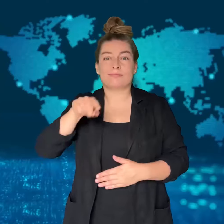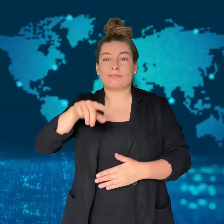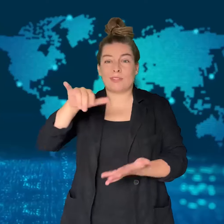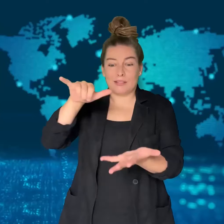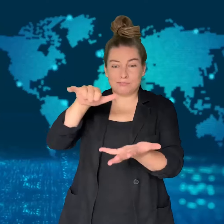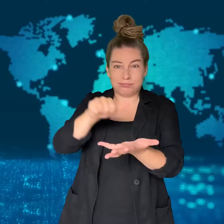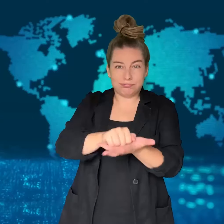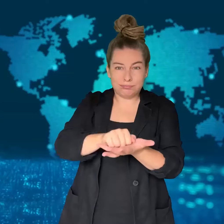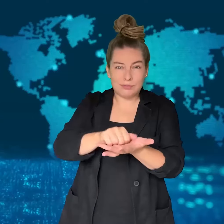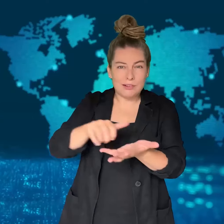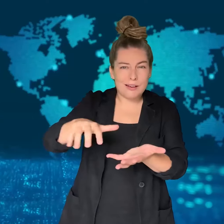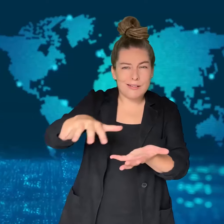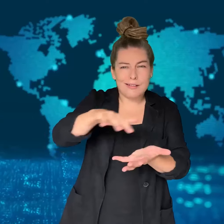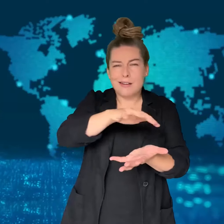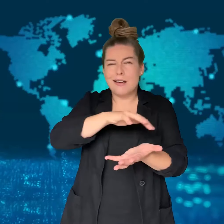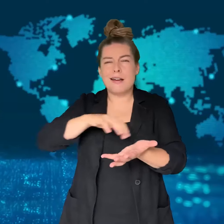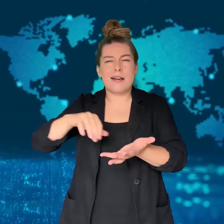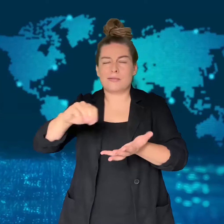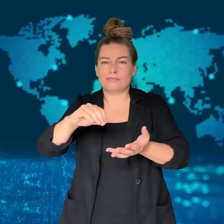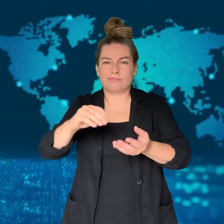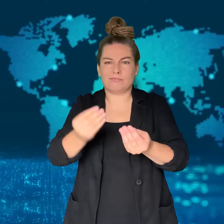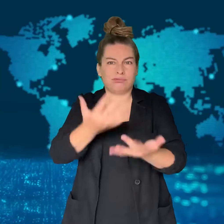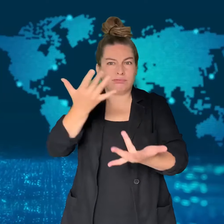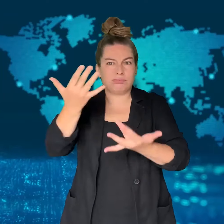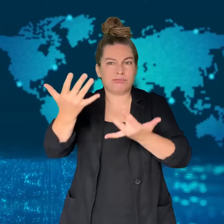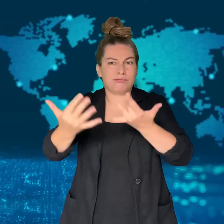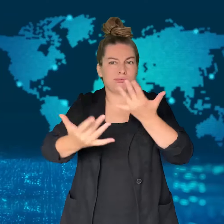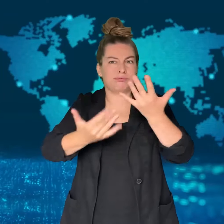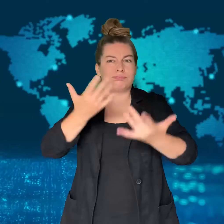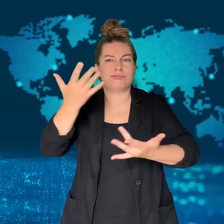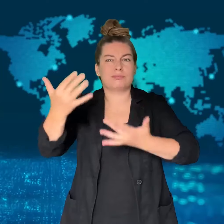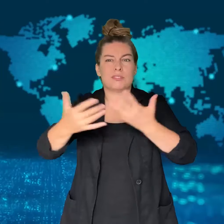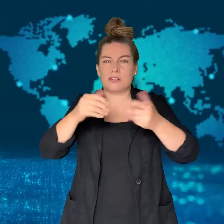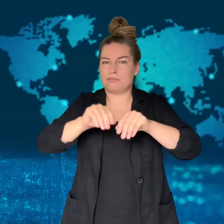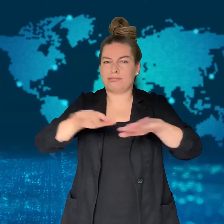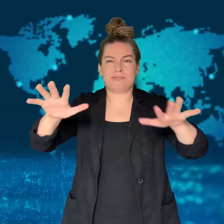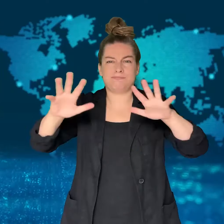as it accelerated in speed.